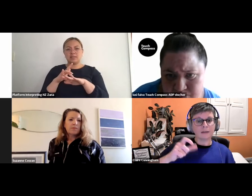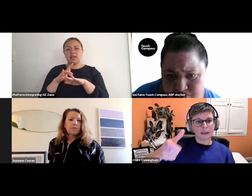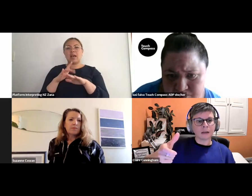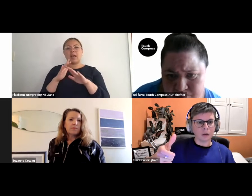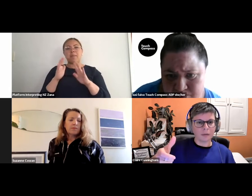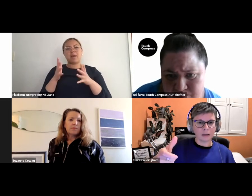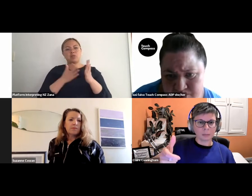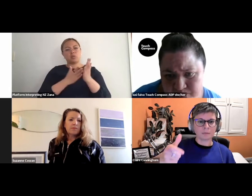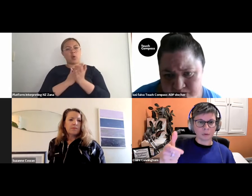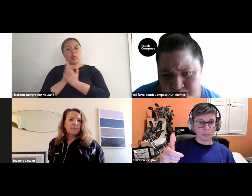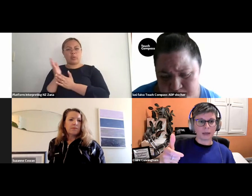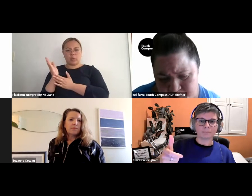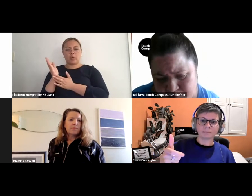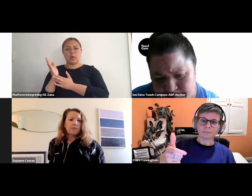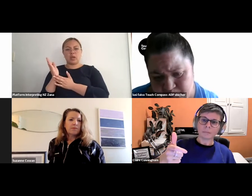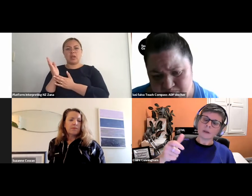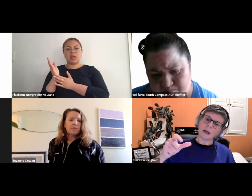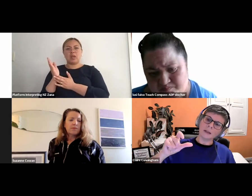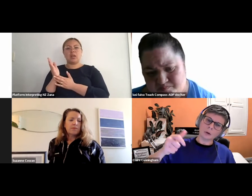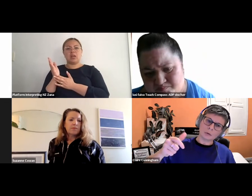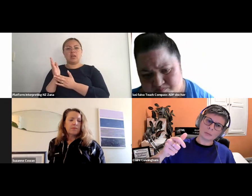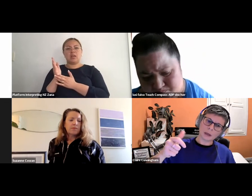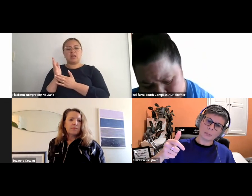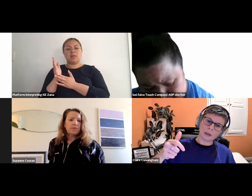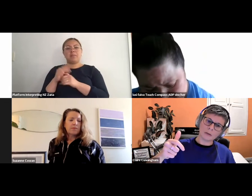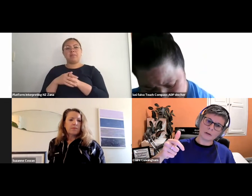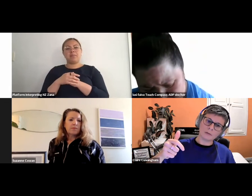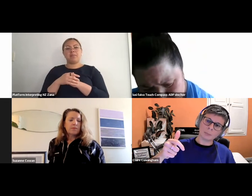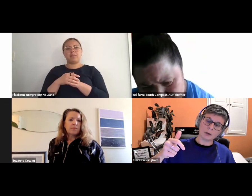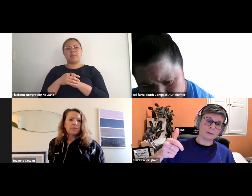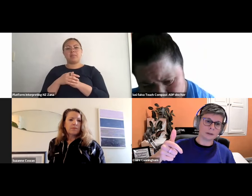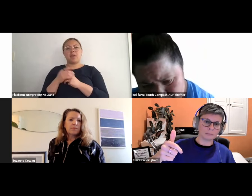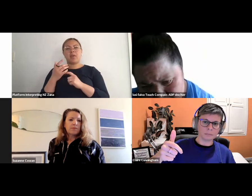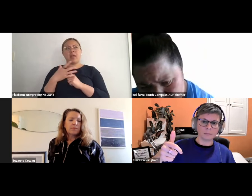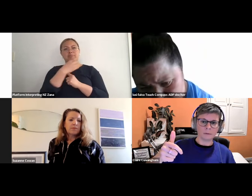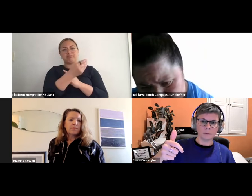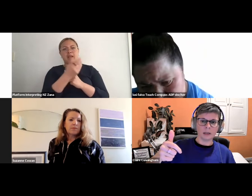They take a lot of that labour from me, and they also become a sort of buffer for